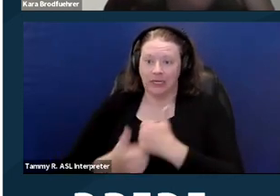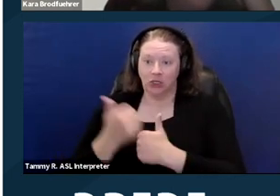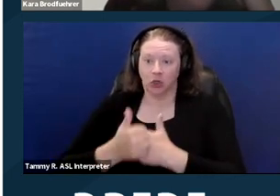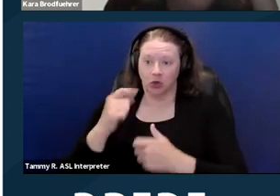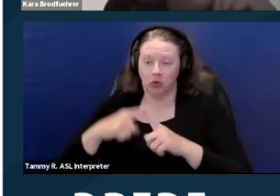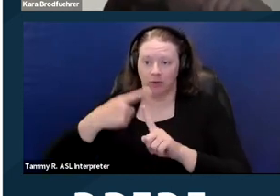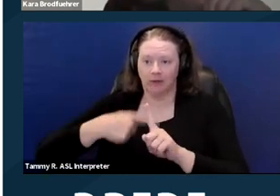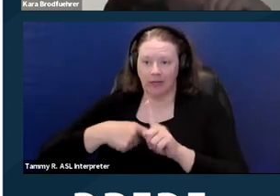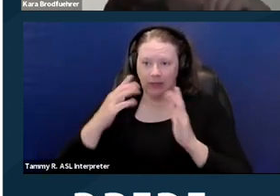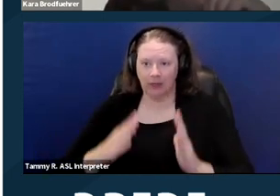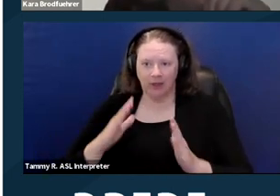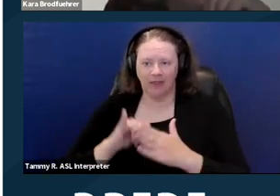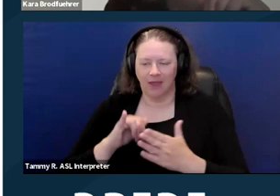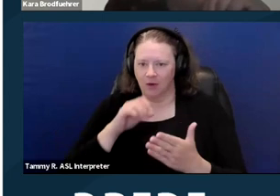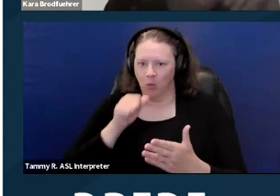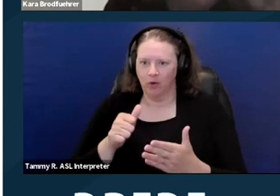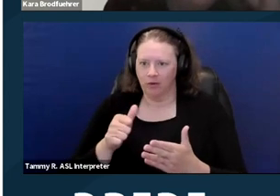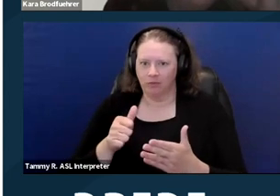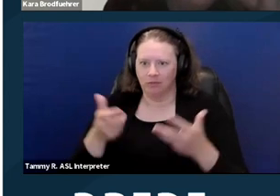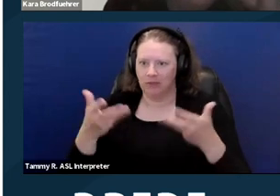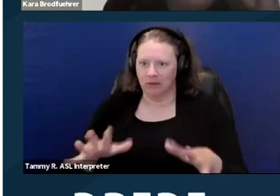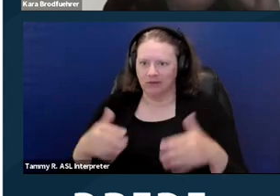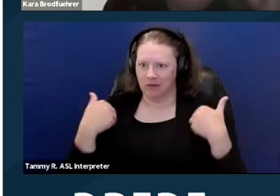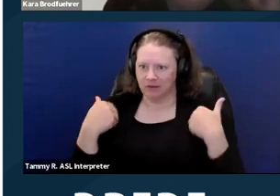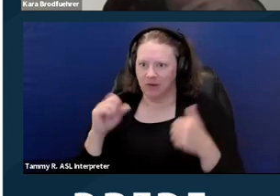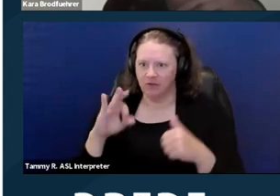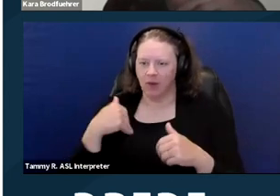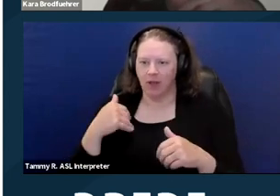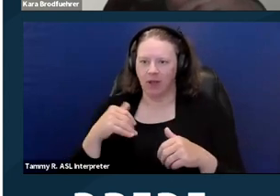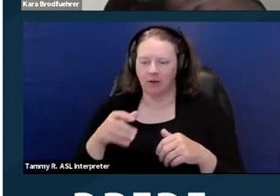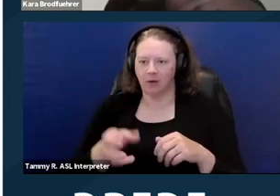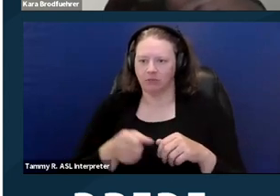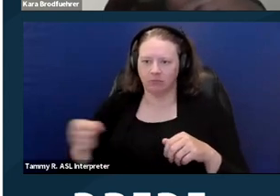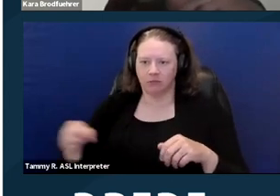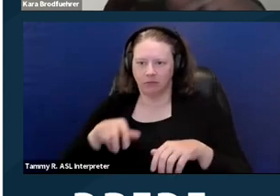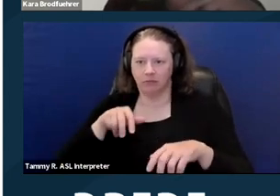that wouldn't exist if there was a walk-in shower, then I don't think that that would be considered